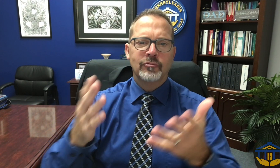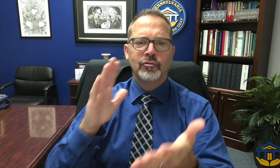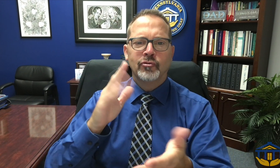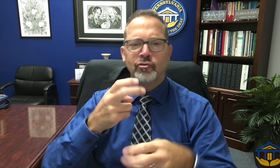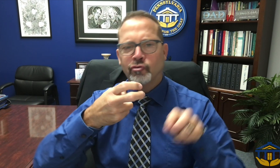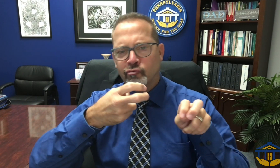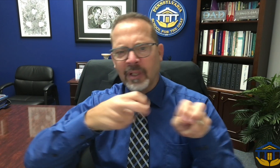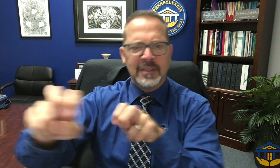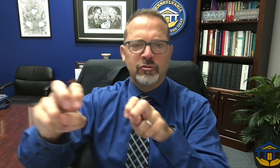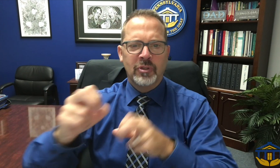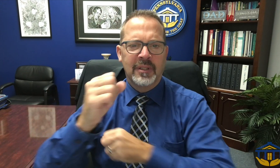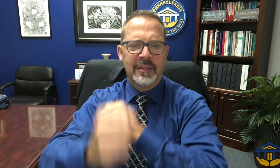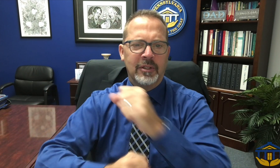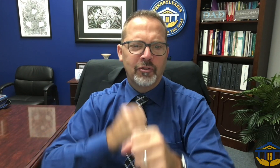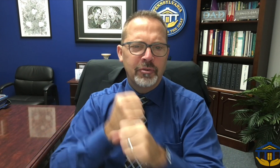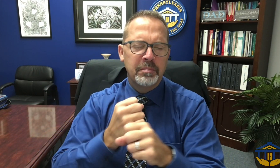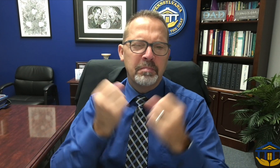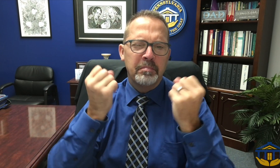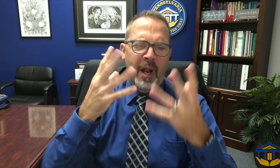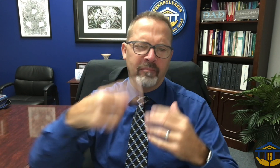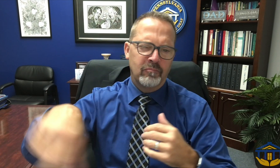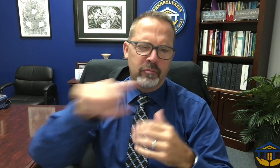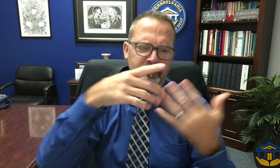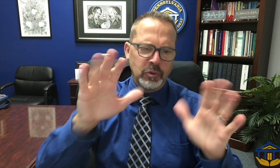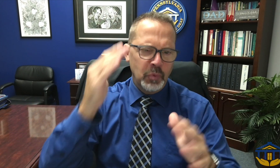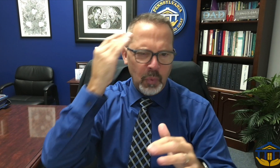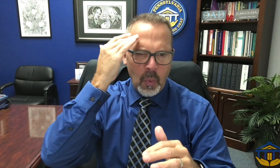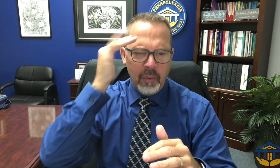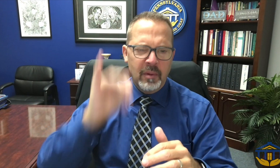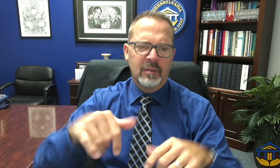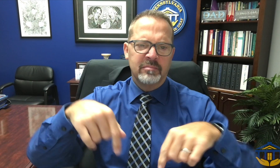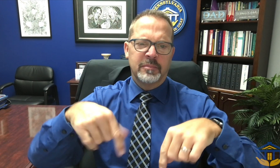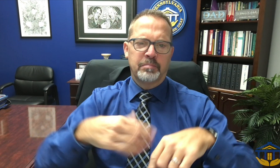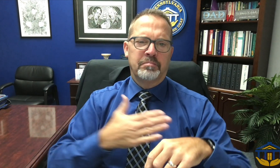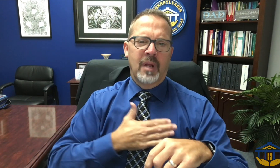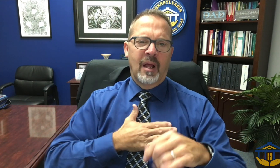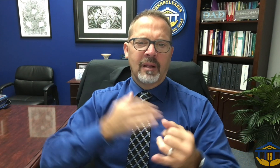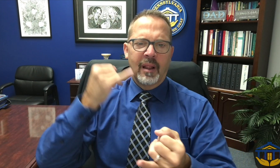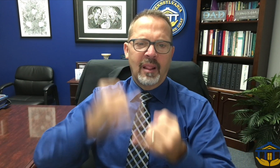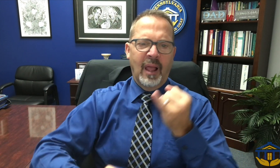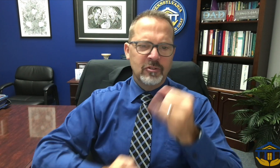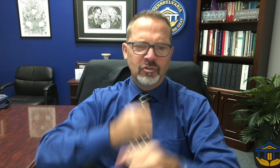this is a significant year of transitions. You already know by now that this will be my